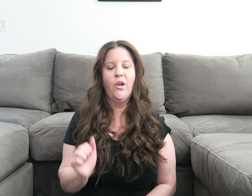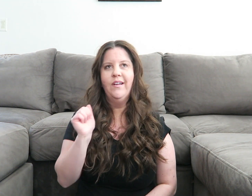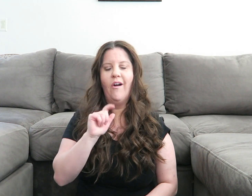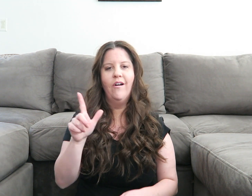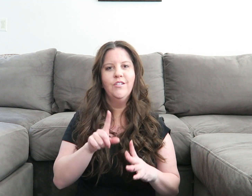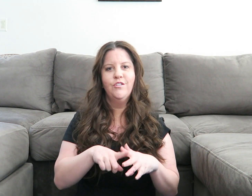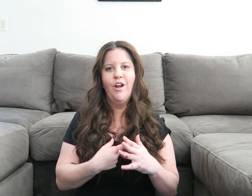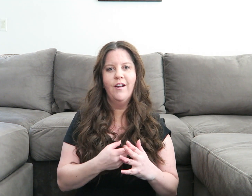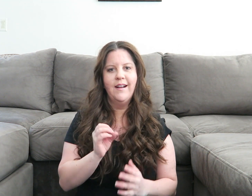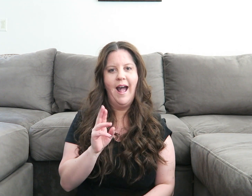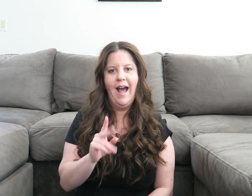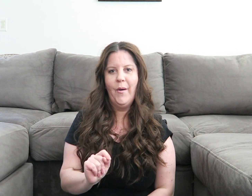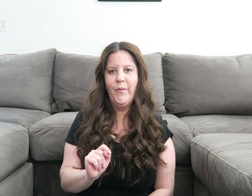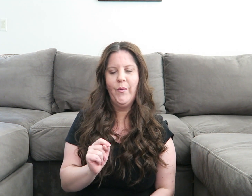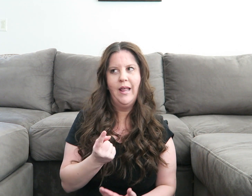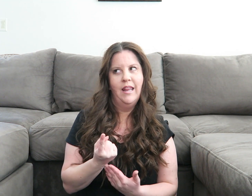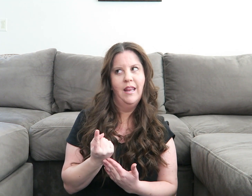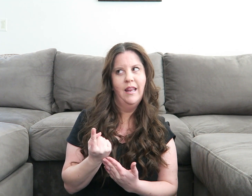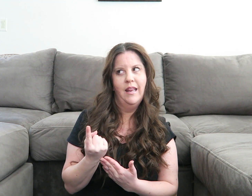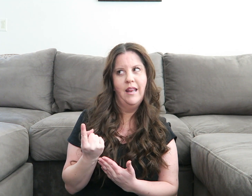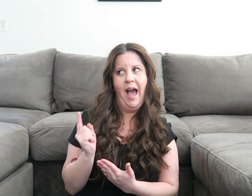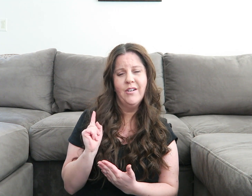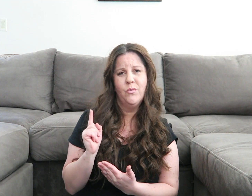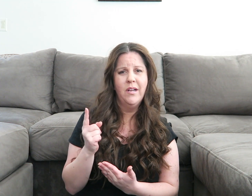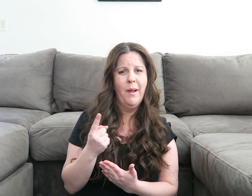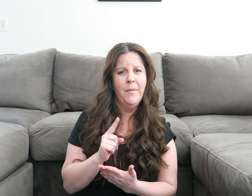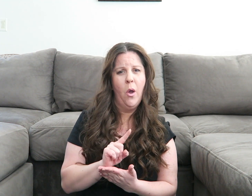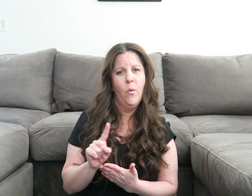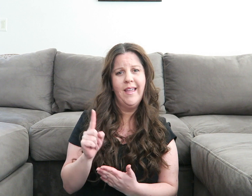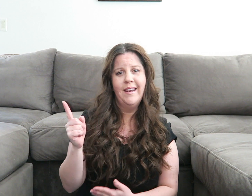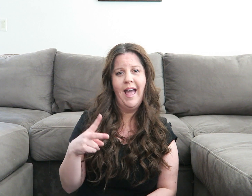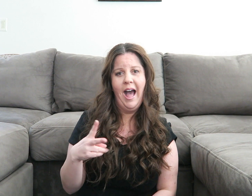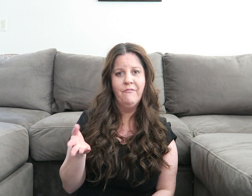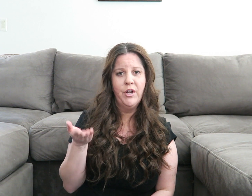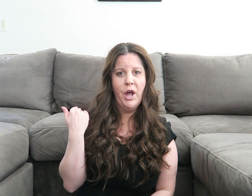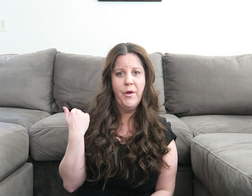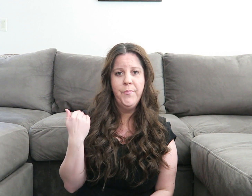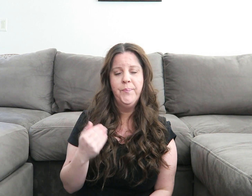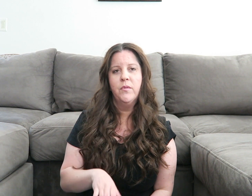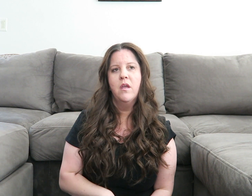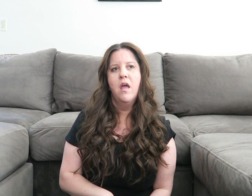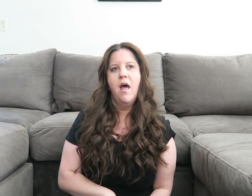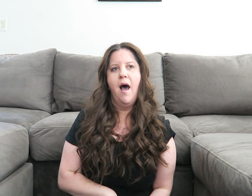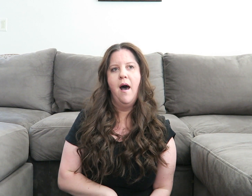So, it all started out last week Maybe a week and half ago